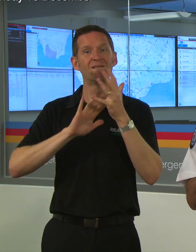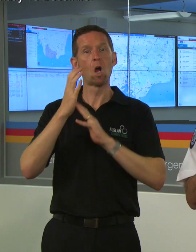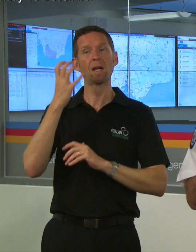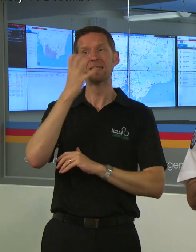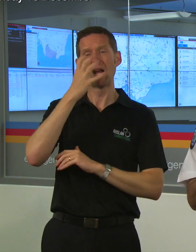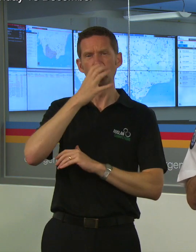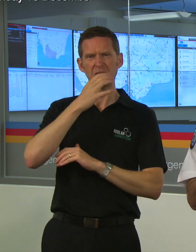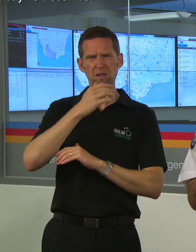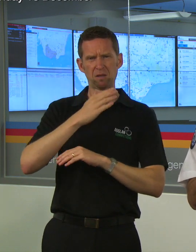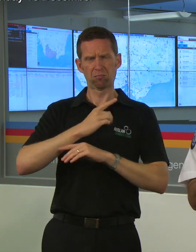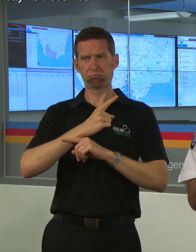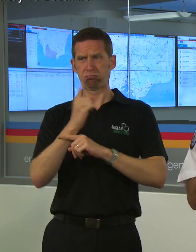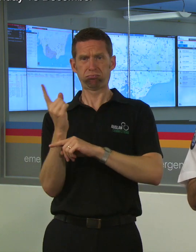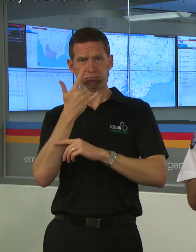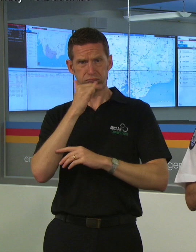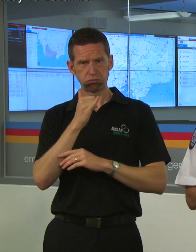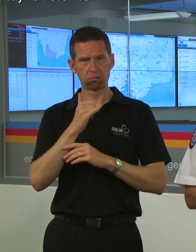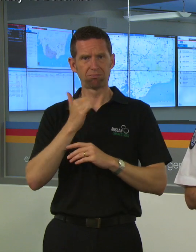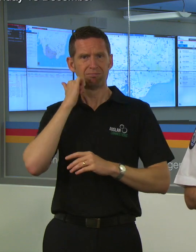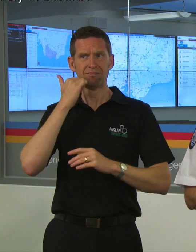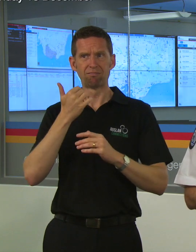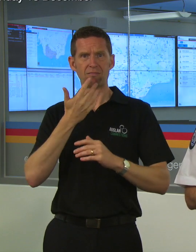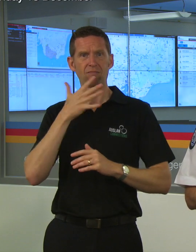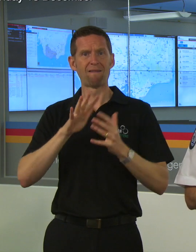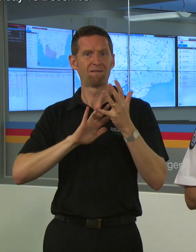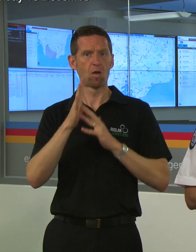but its all about heat and fire over this weekend. Thank you.